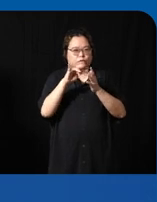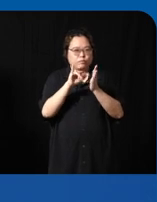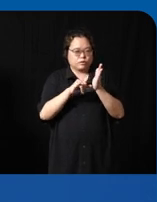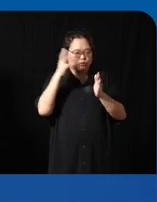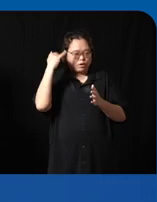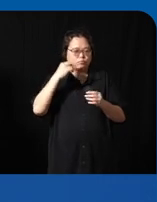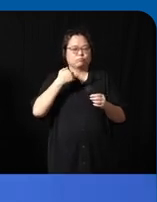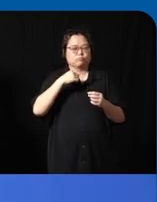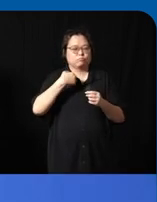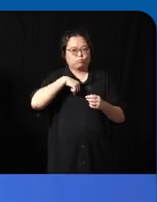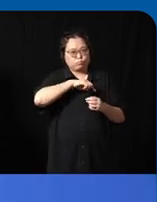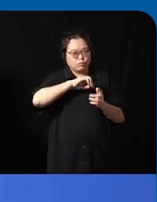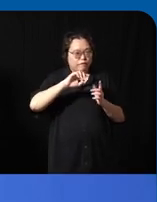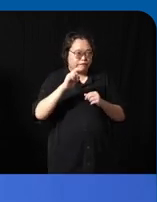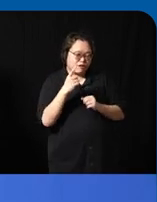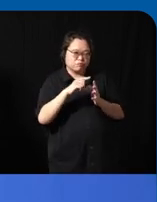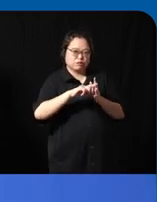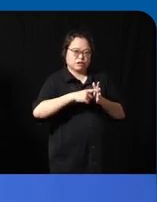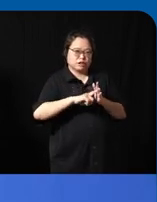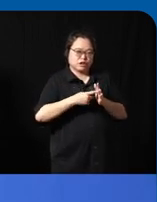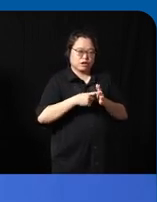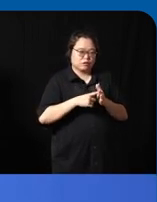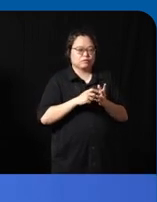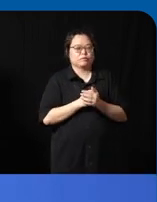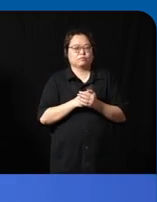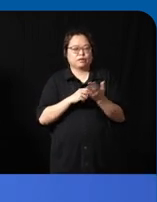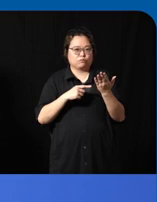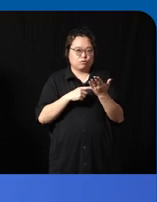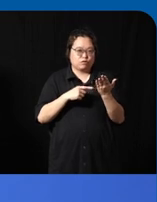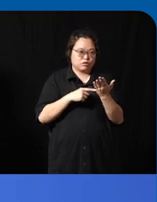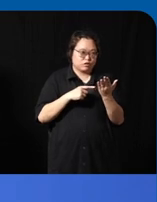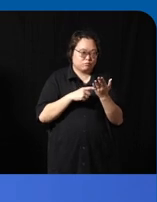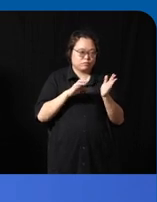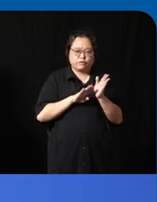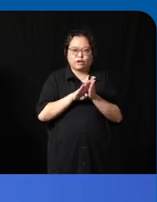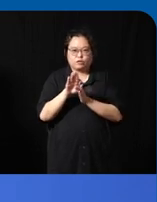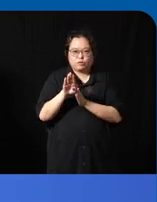when we first started the smart BFA um technology development so basically when you apply for a